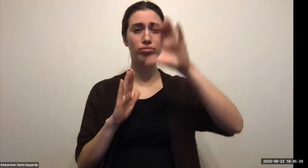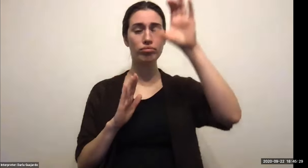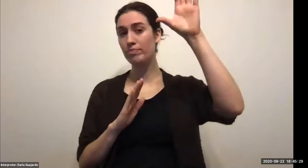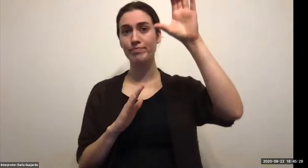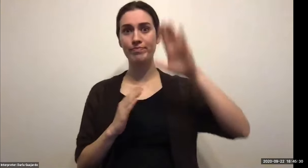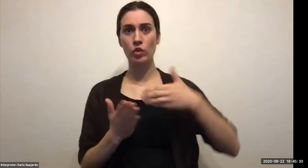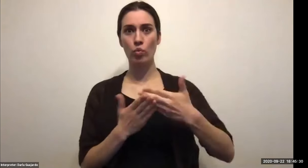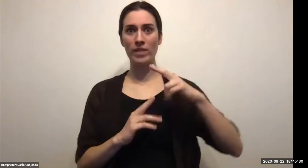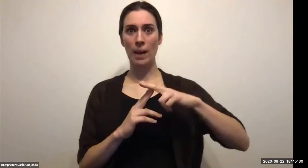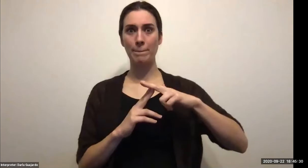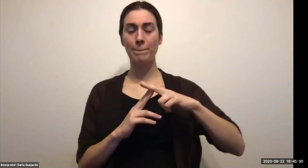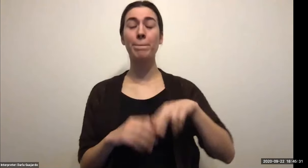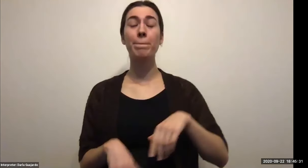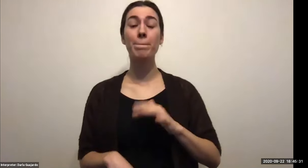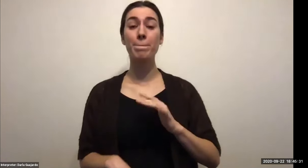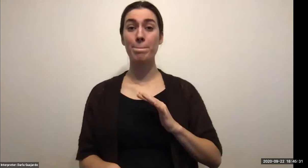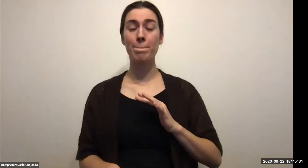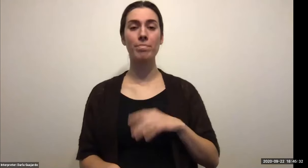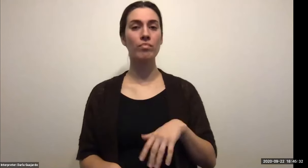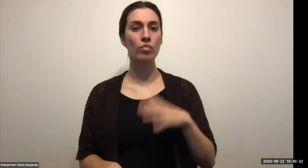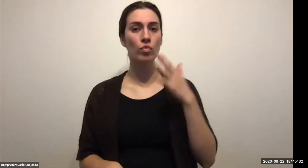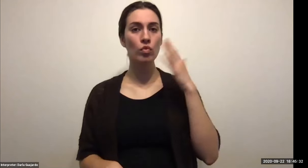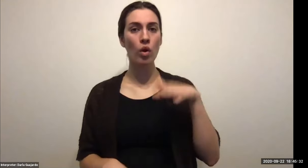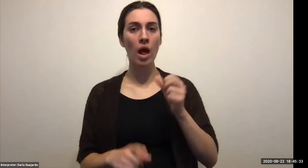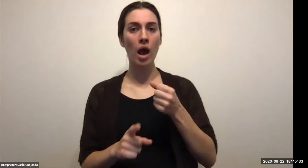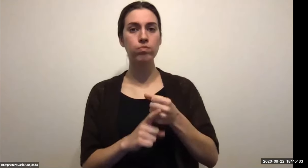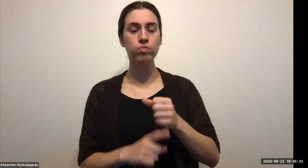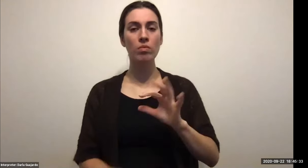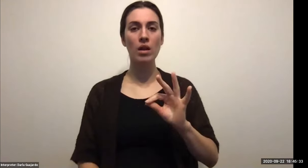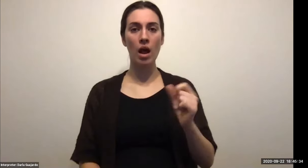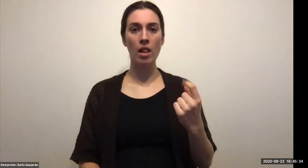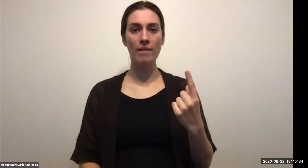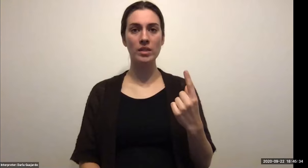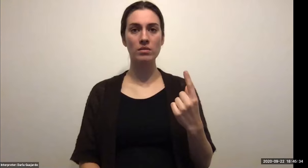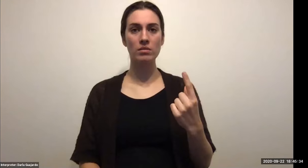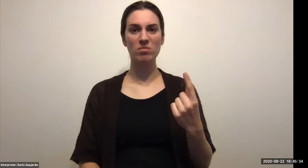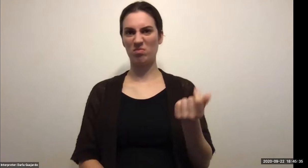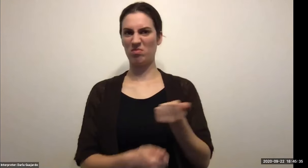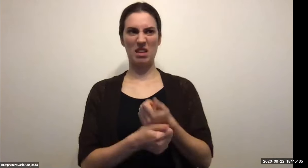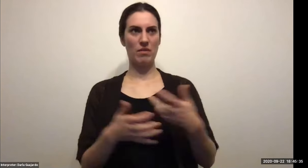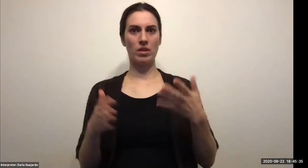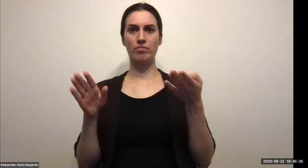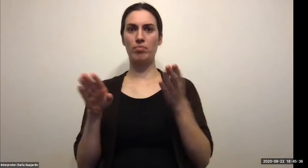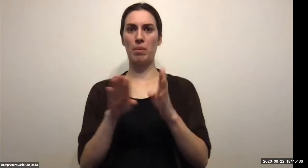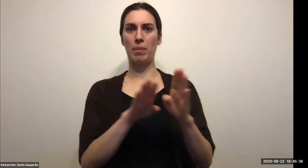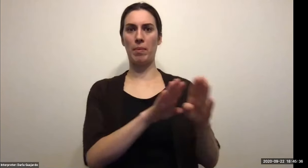Keith Wolling: Told me two things, the hotel industry and it won't change people looking for a smile. They're looking for clean room.